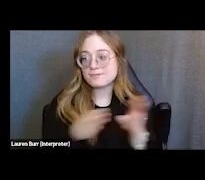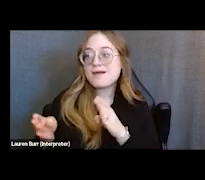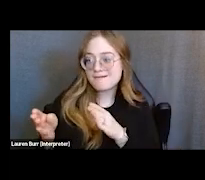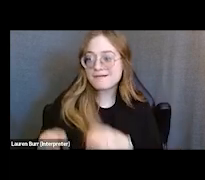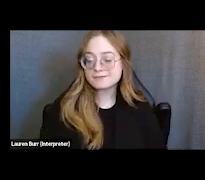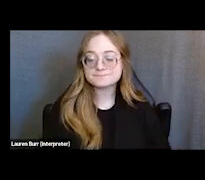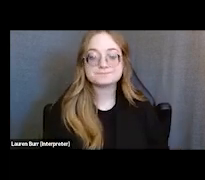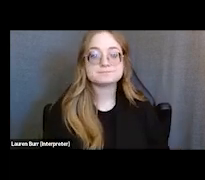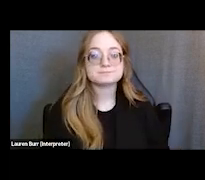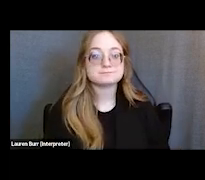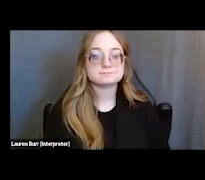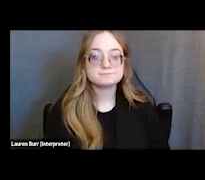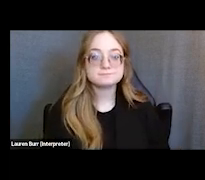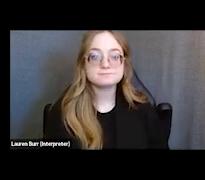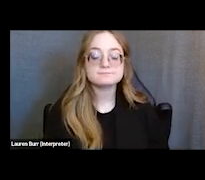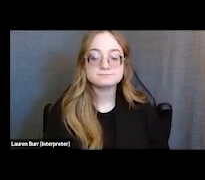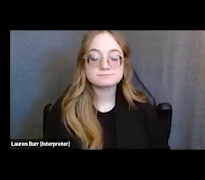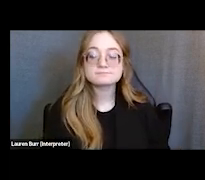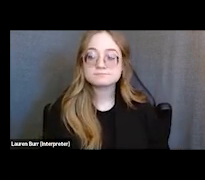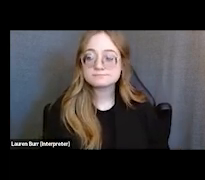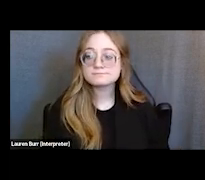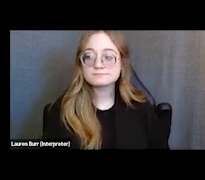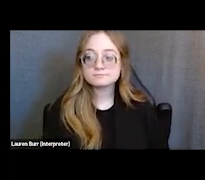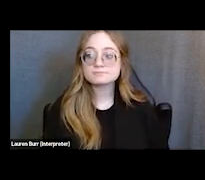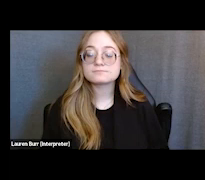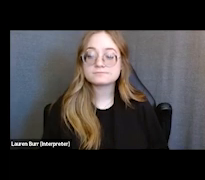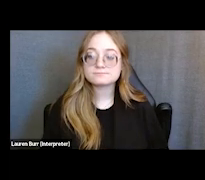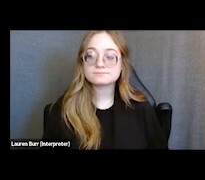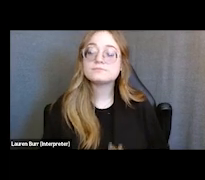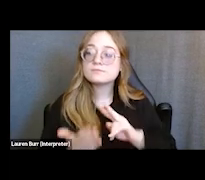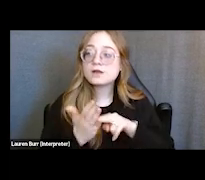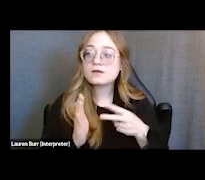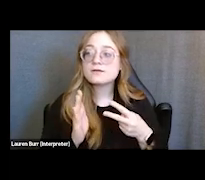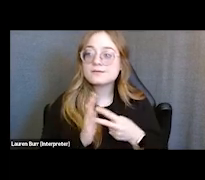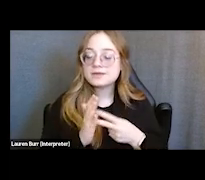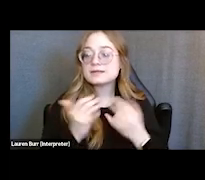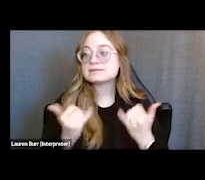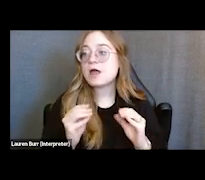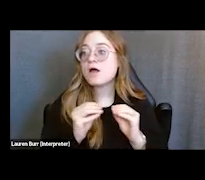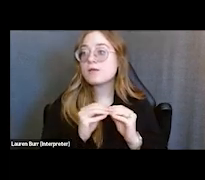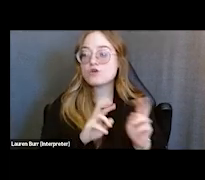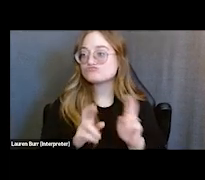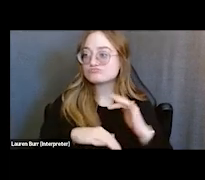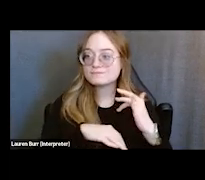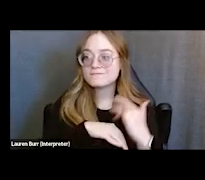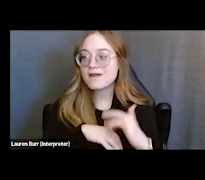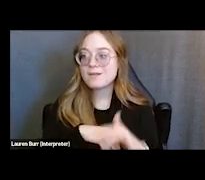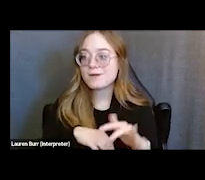and this makes them a lot more readily available to sign those MSRs and to complete other medical provider forms